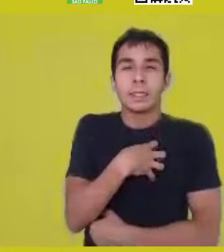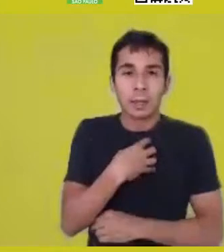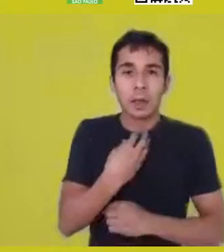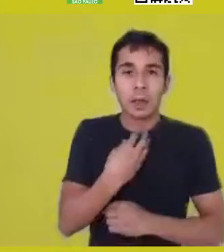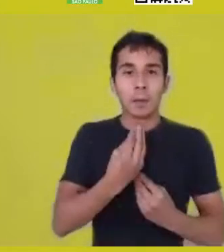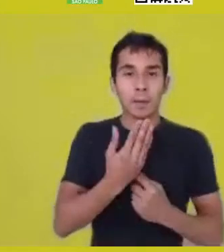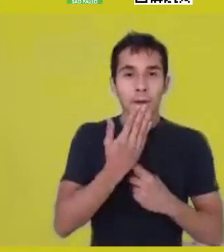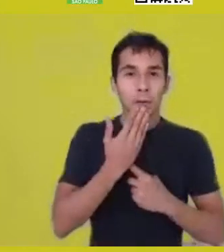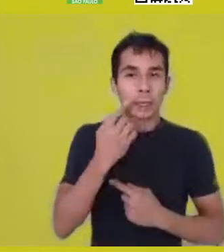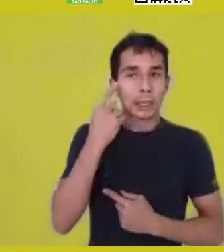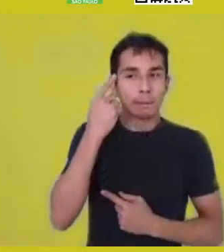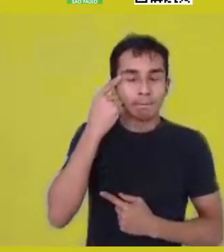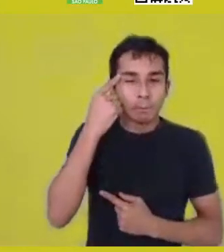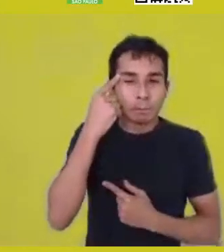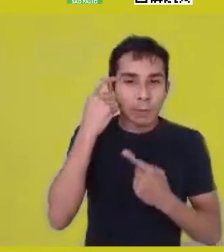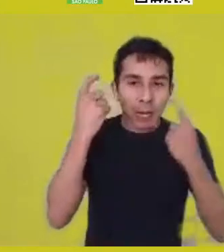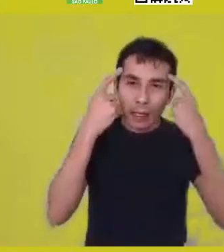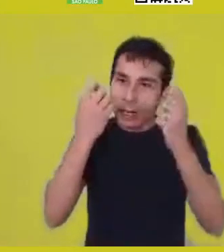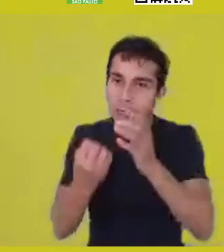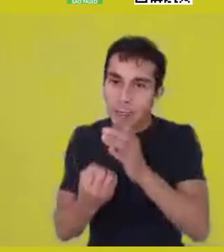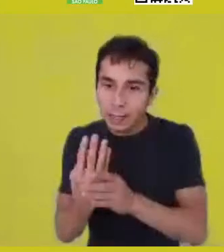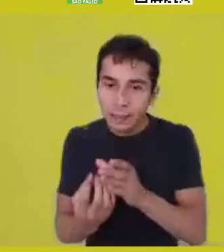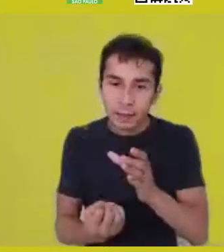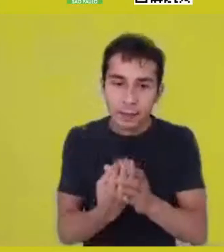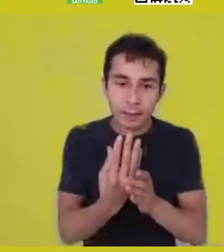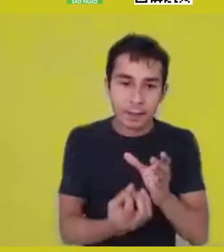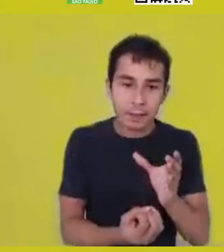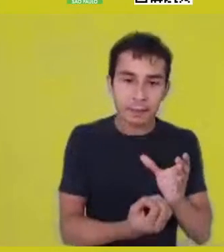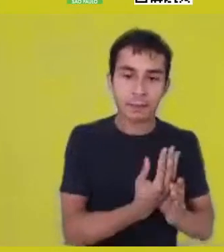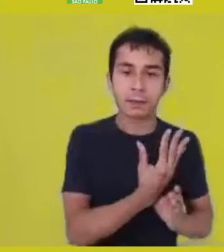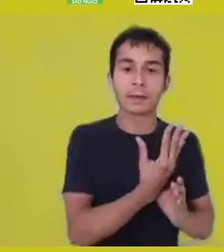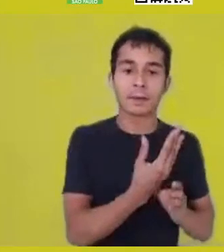of new ethical establishments,